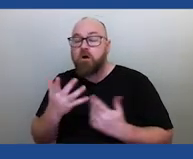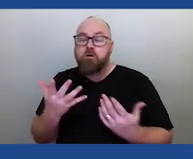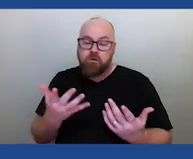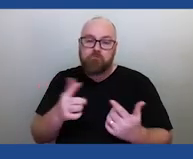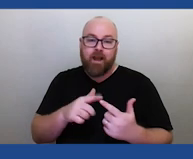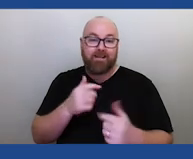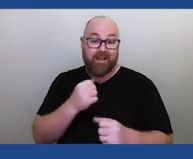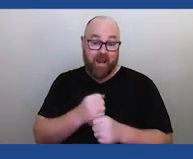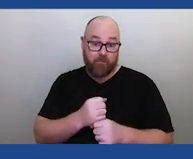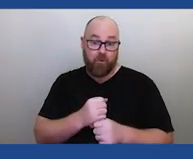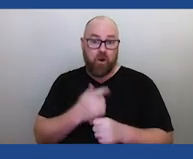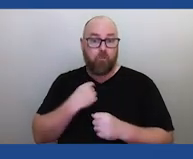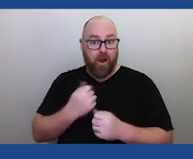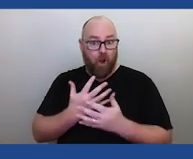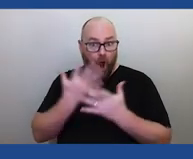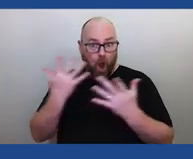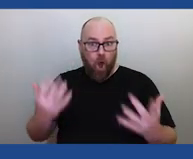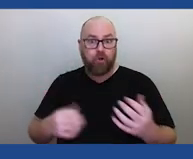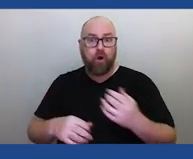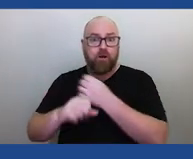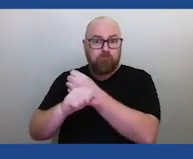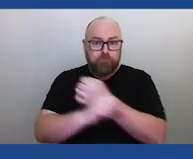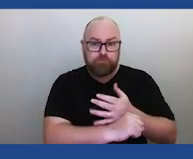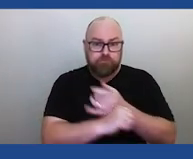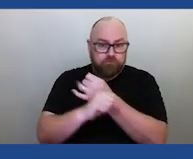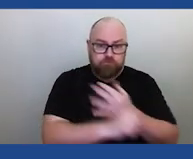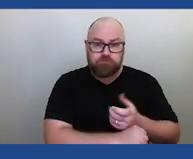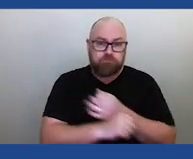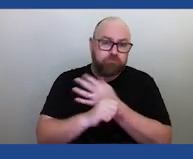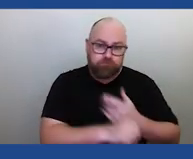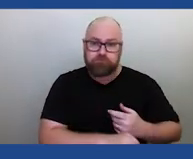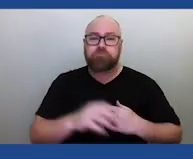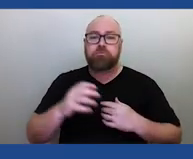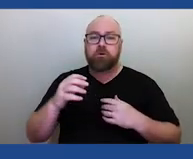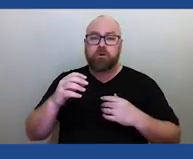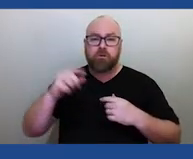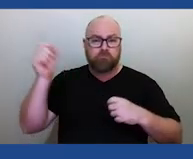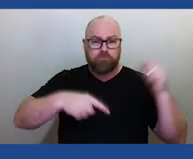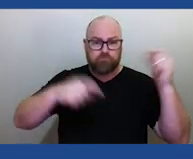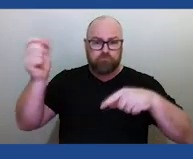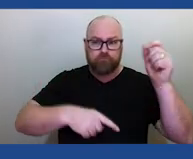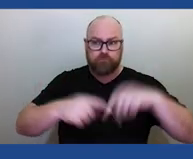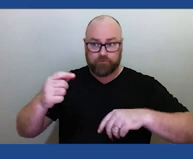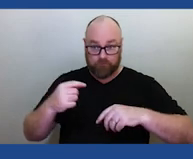the influx of meteorites over time, what is that rate? You know, how how often are meteorites